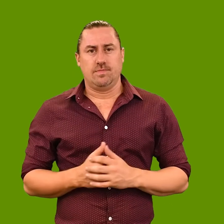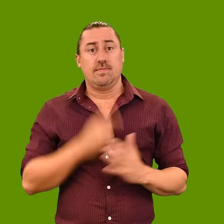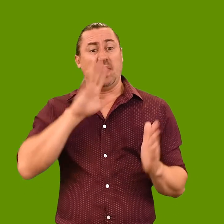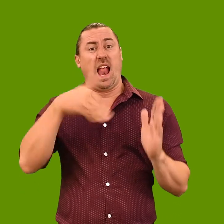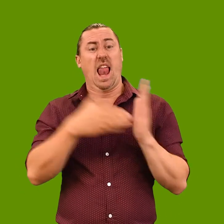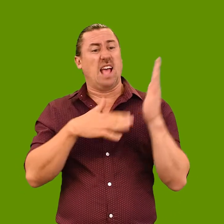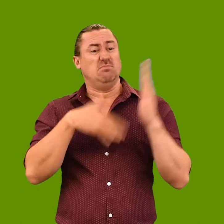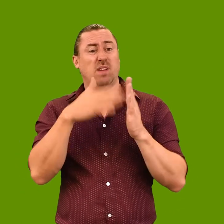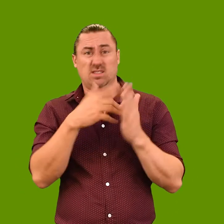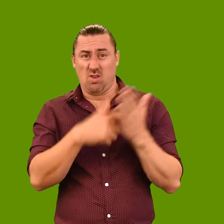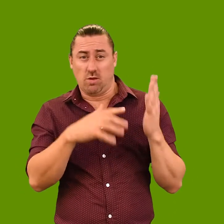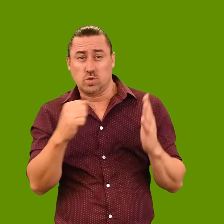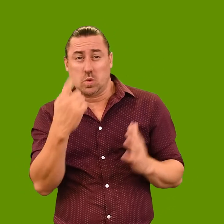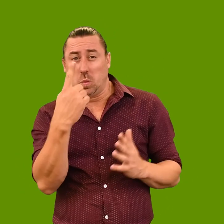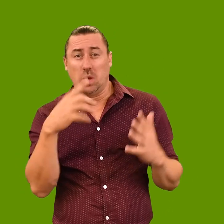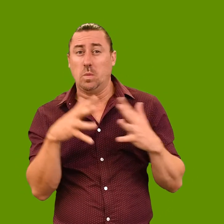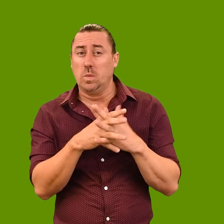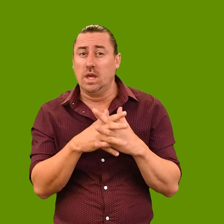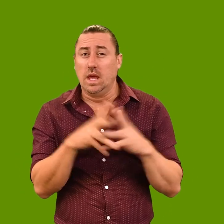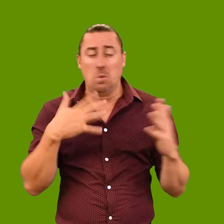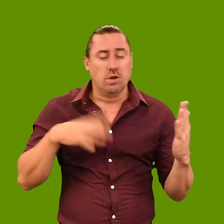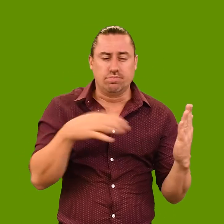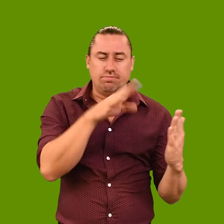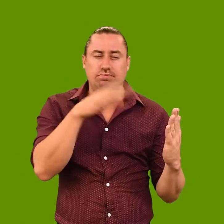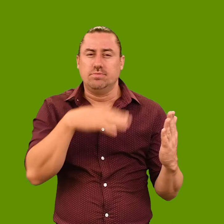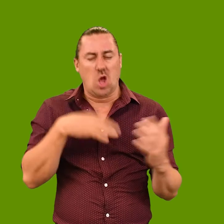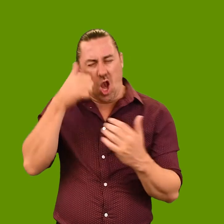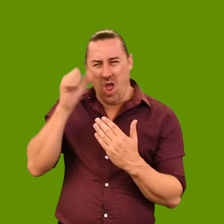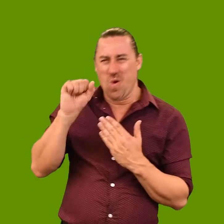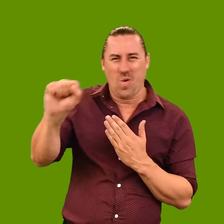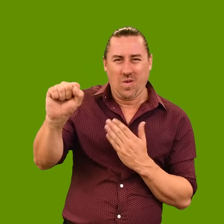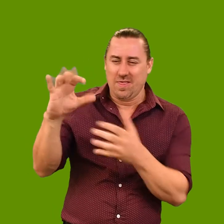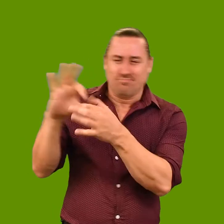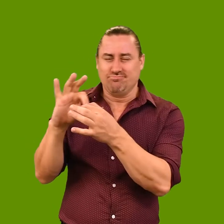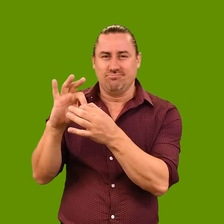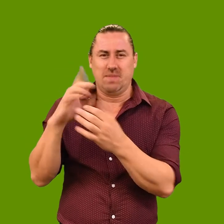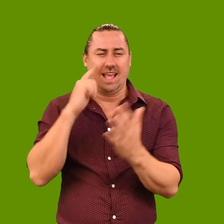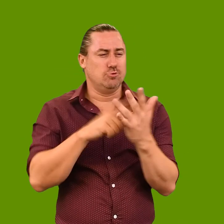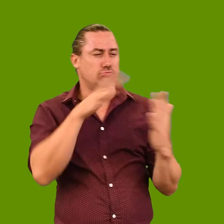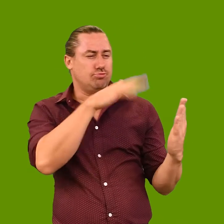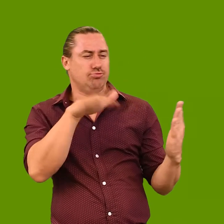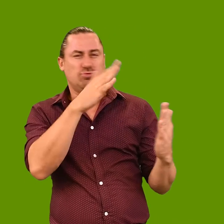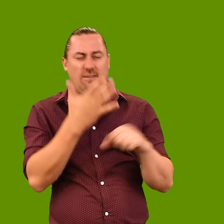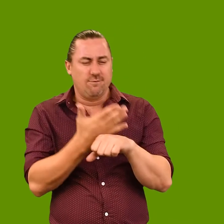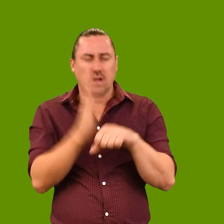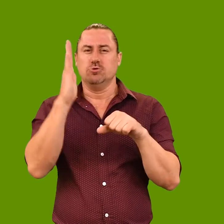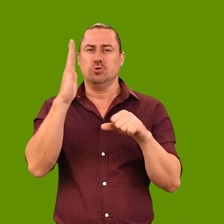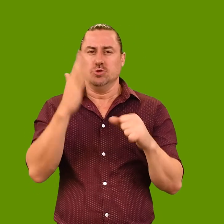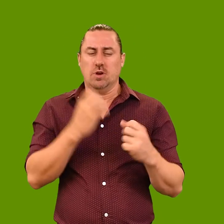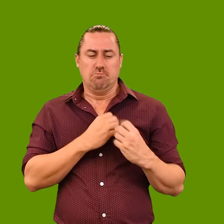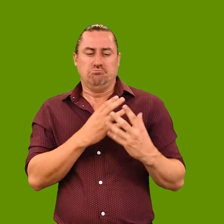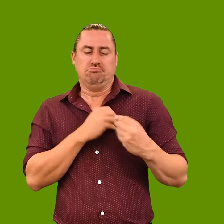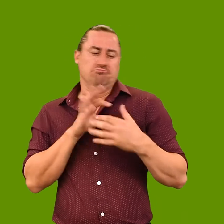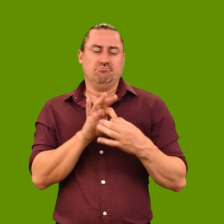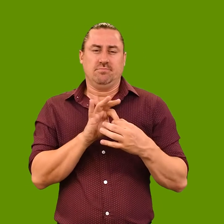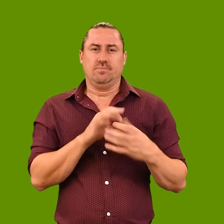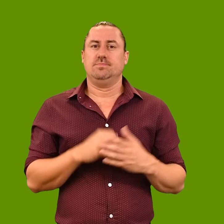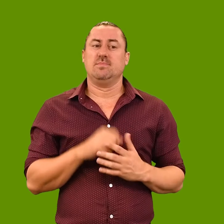The final painting came out in a week or so, the speed and familiarity with the subject giving the painting a freshness and intimacy.’